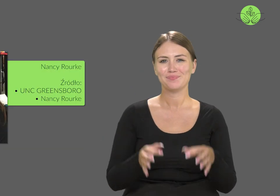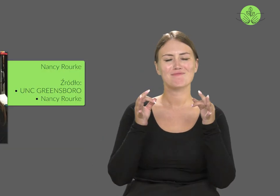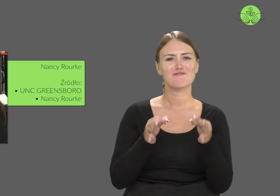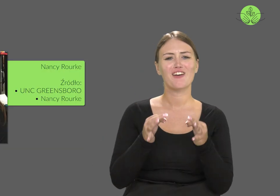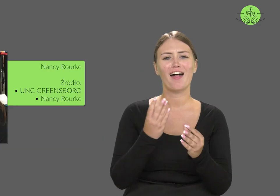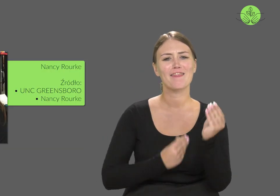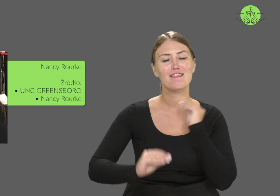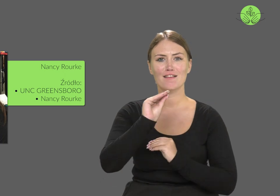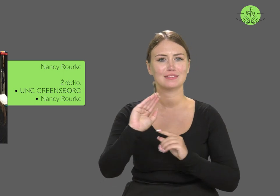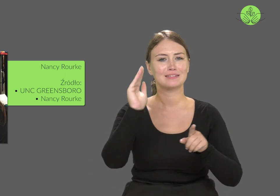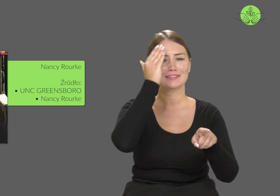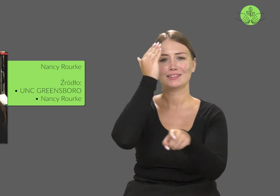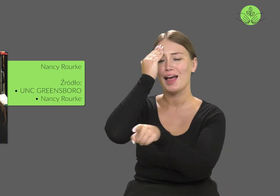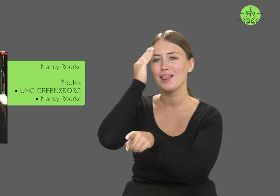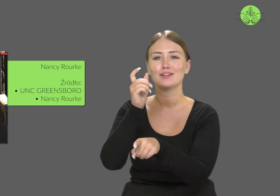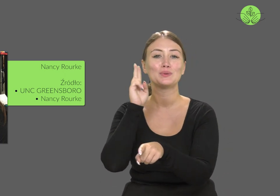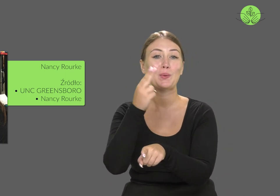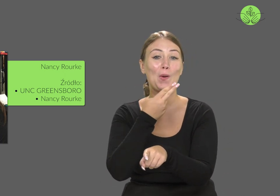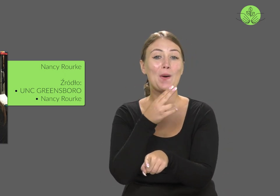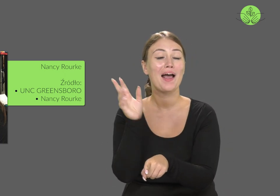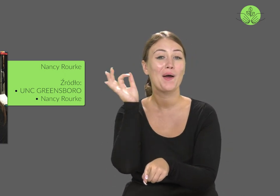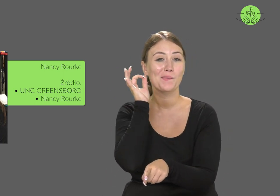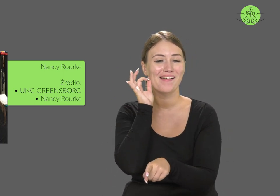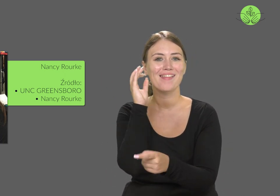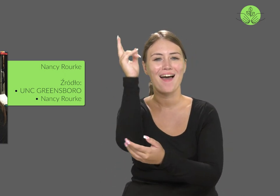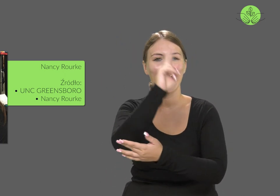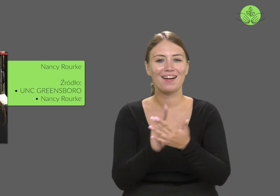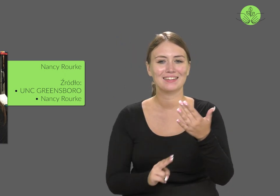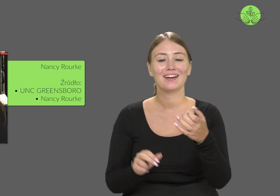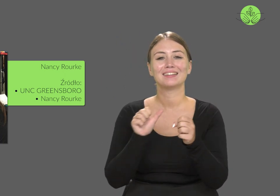Today, the most well-known deaf artist